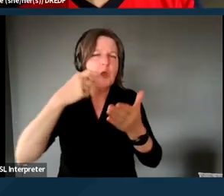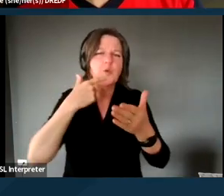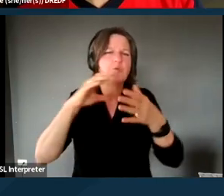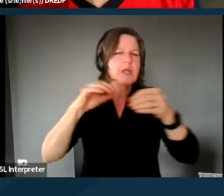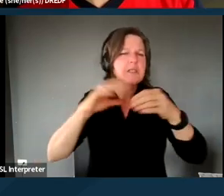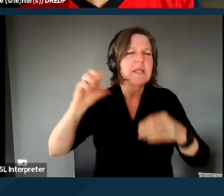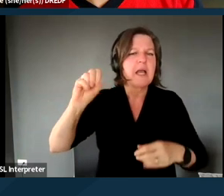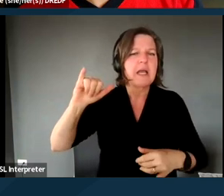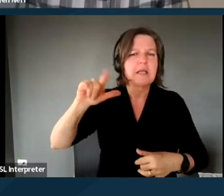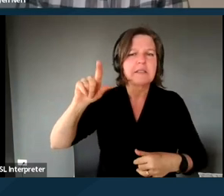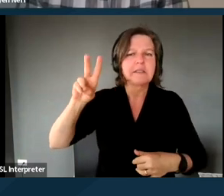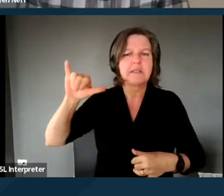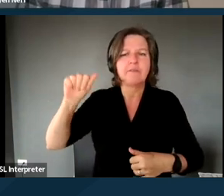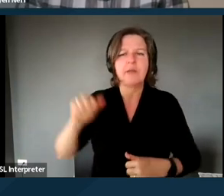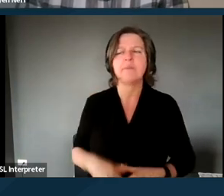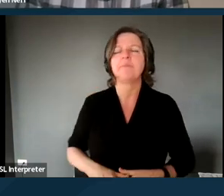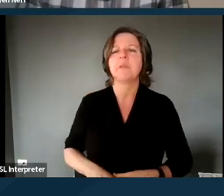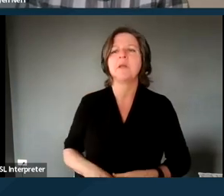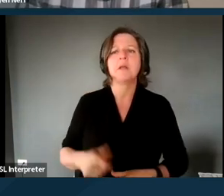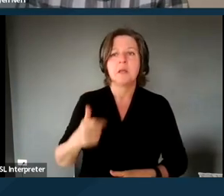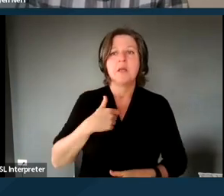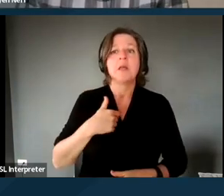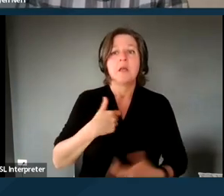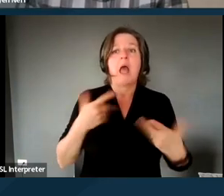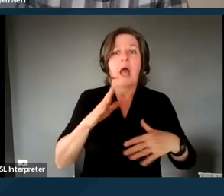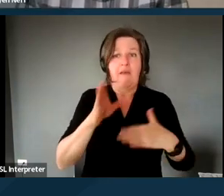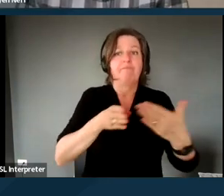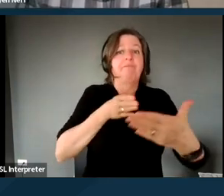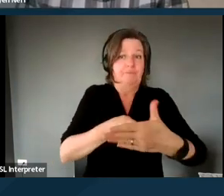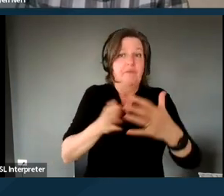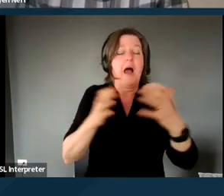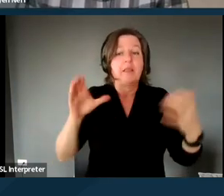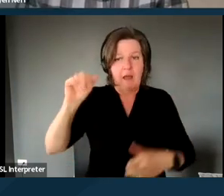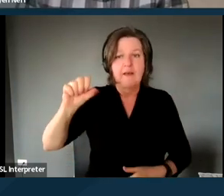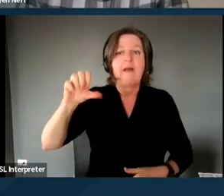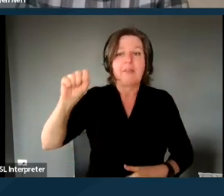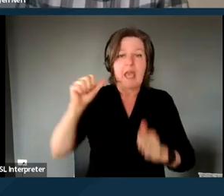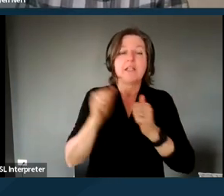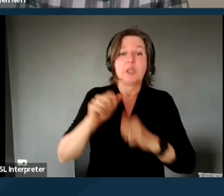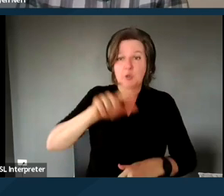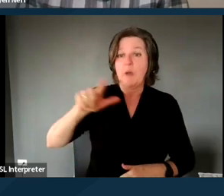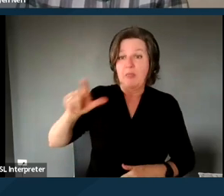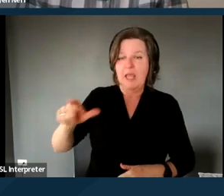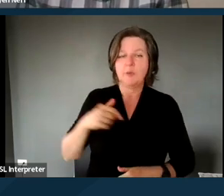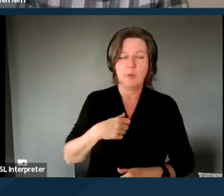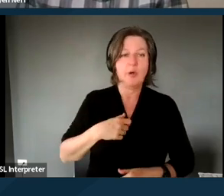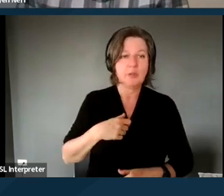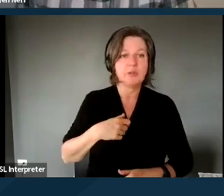is that, yeah, I've litigated a lot of cases with landlords, and they're often times like very unresponsive to tenants,